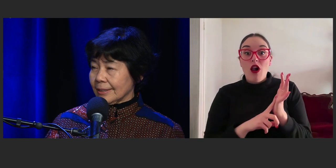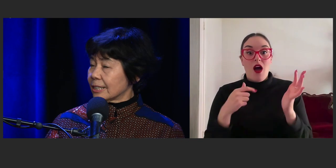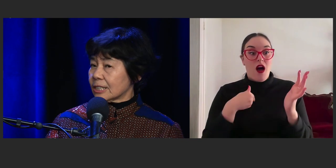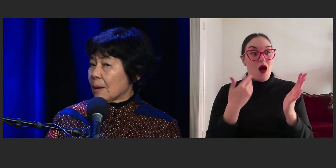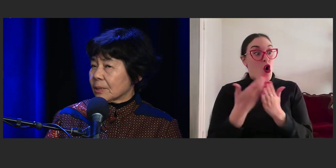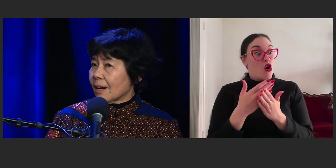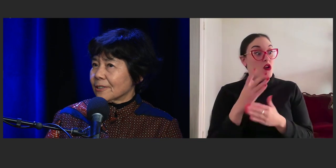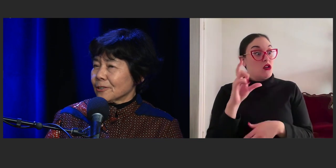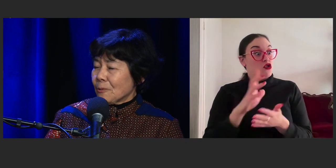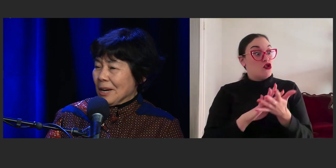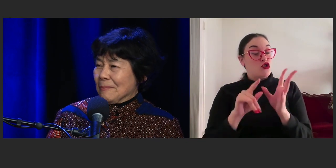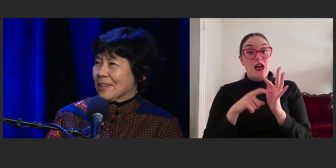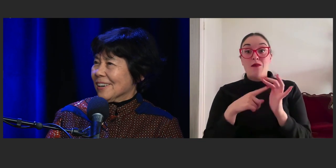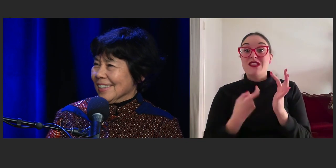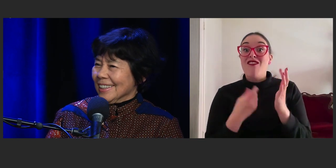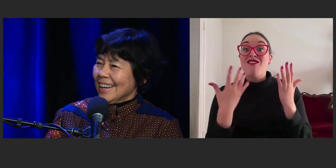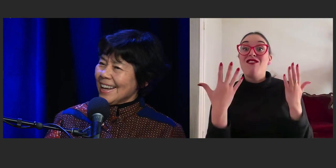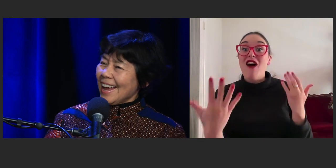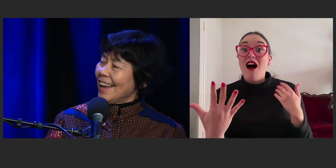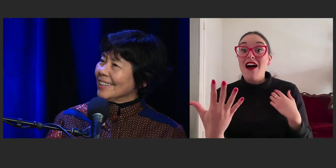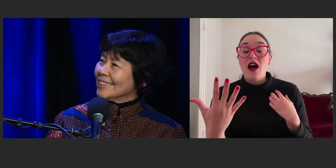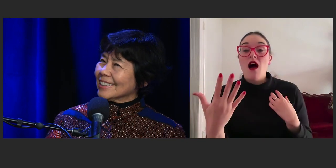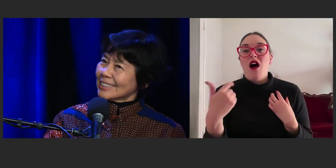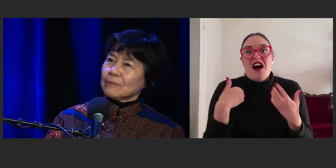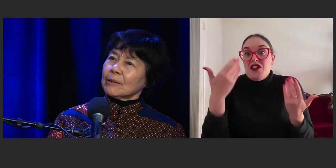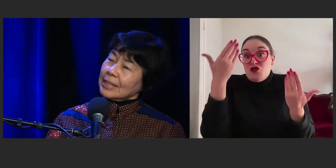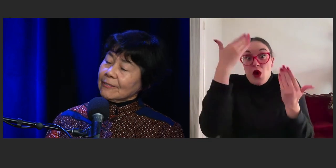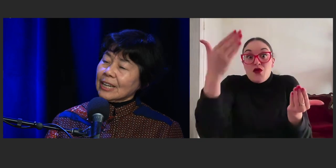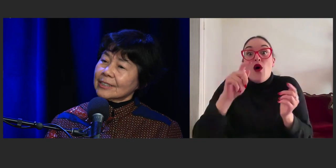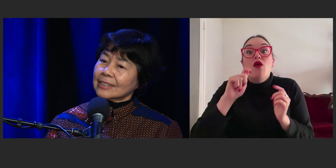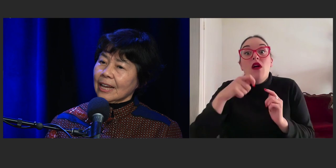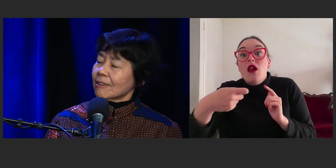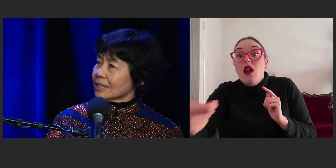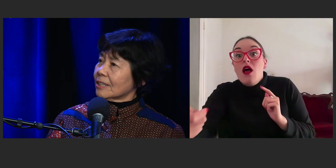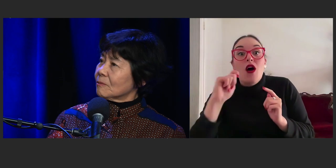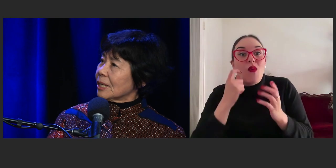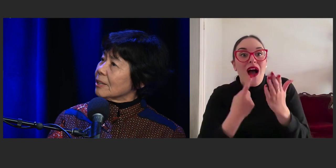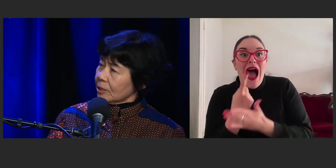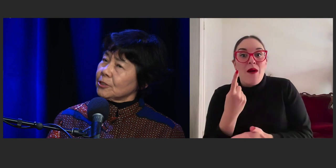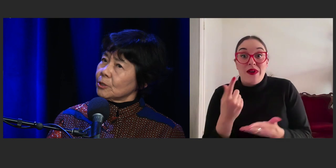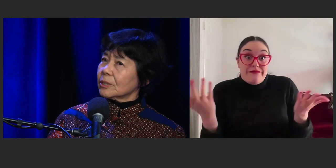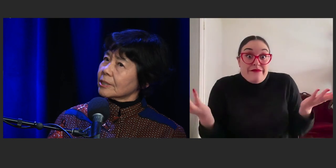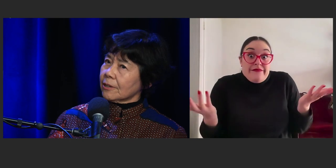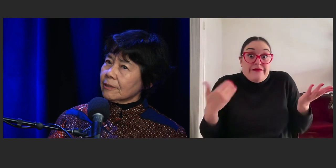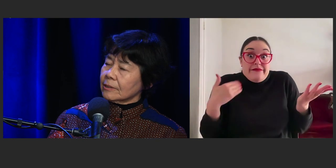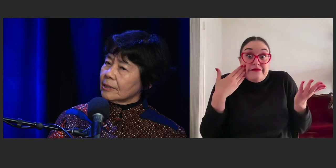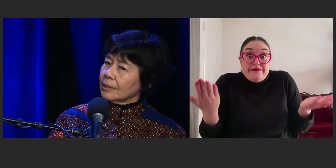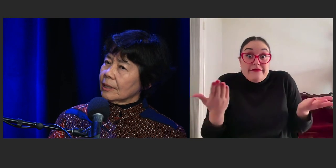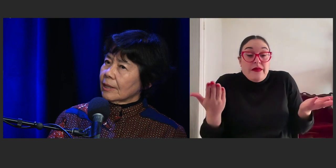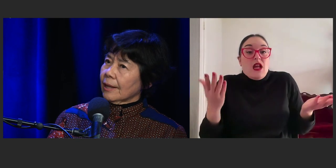And each chapter, I dunno where I'm going. And sometimes I have to ask the character, "Where do you want to go?"